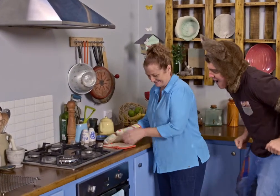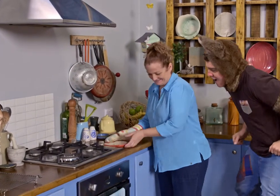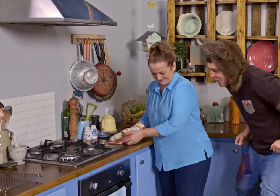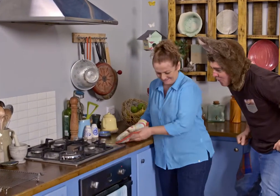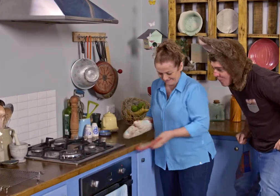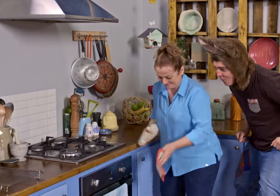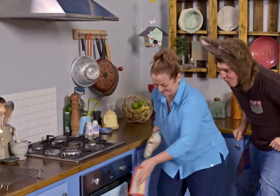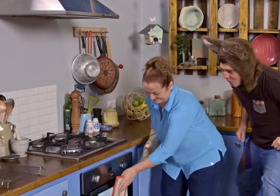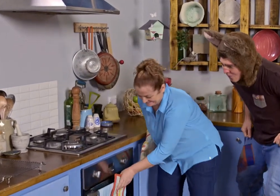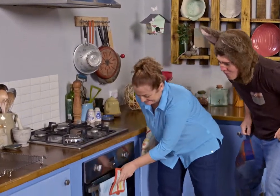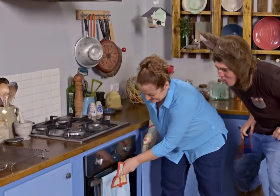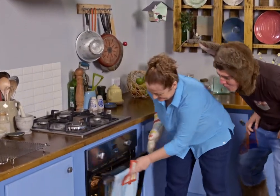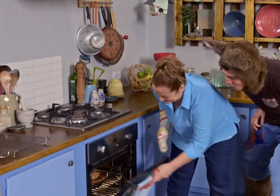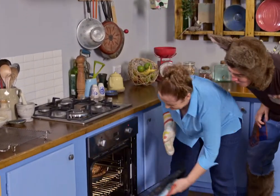Ooh.